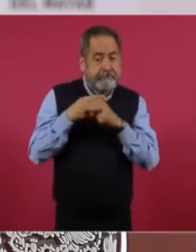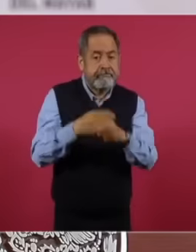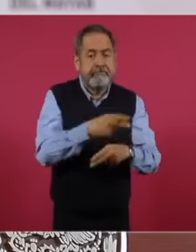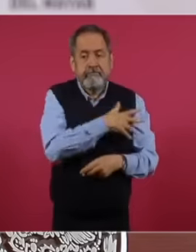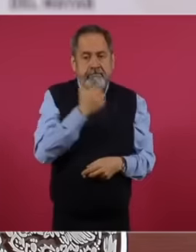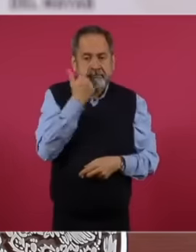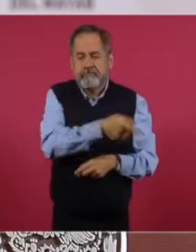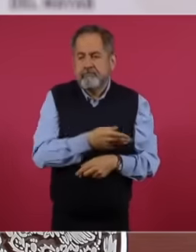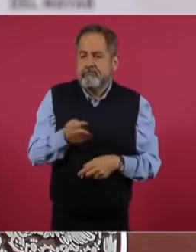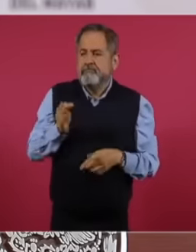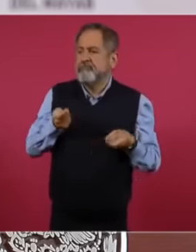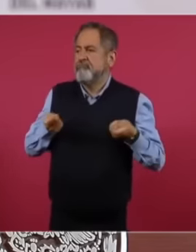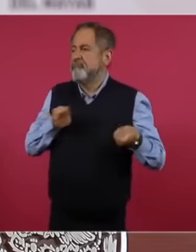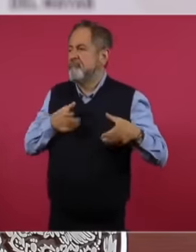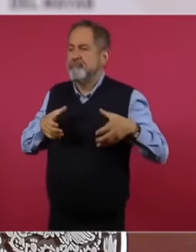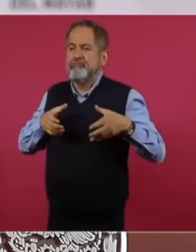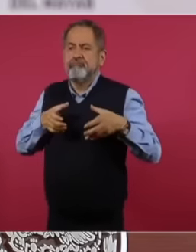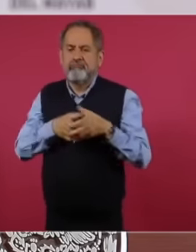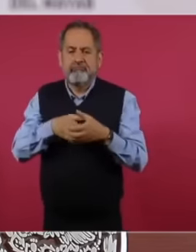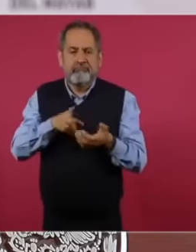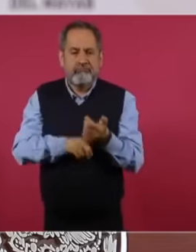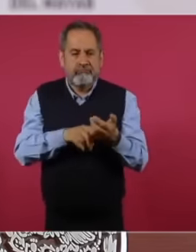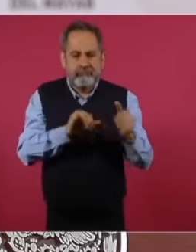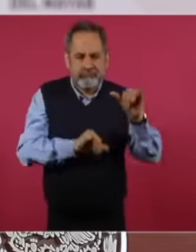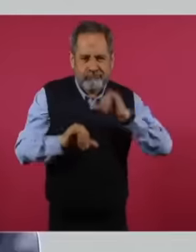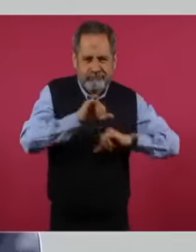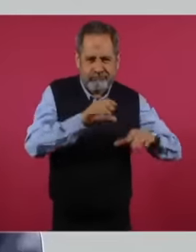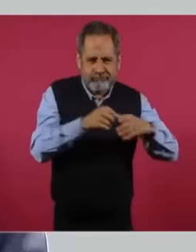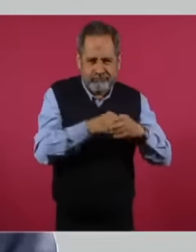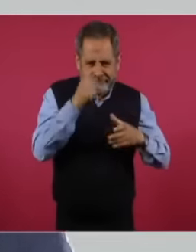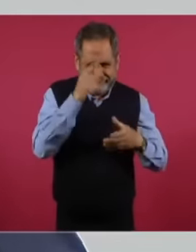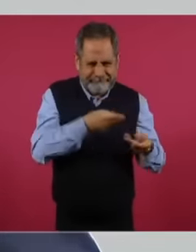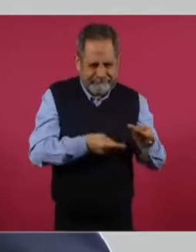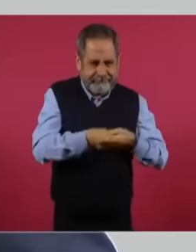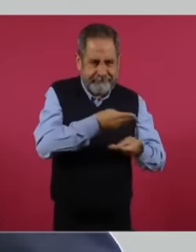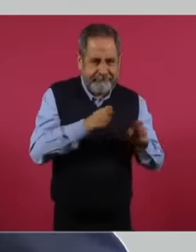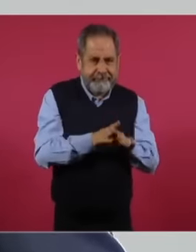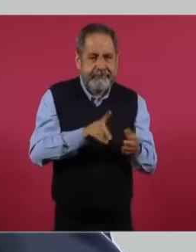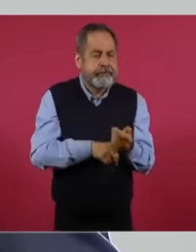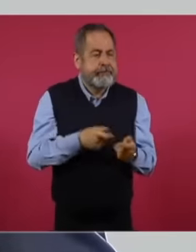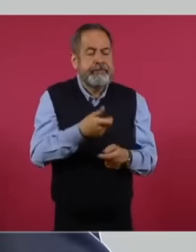false monopoly in the best-known interchangeability testing laboratories as